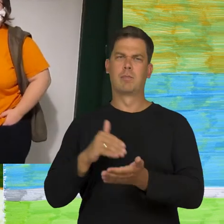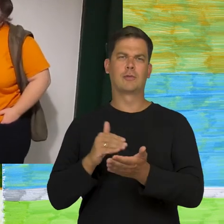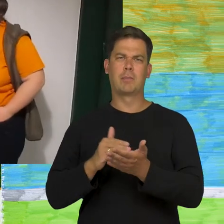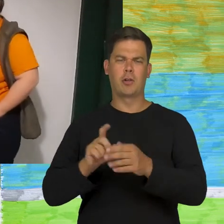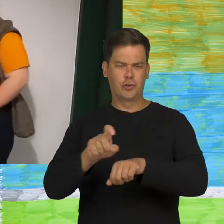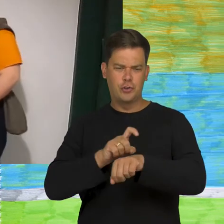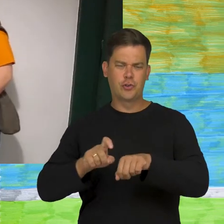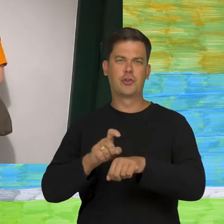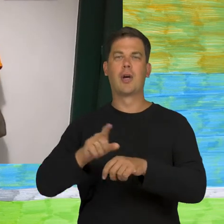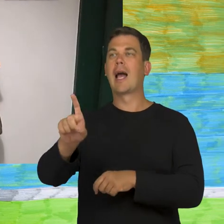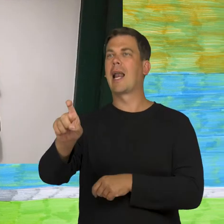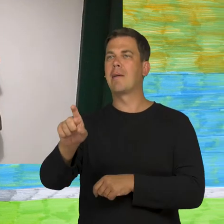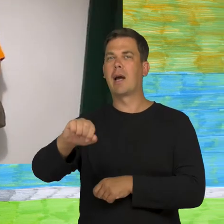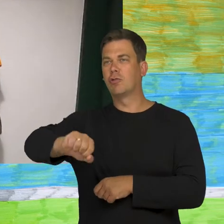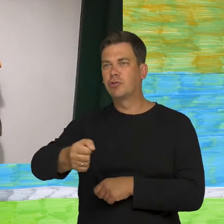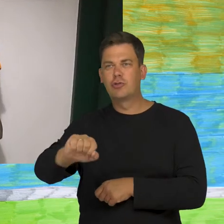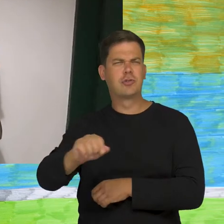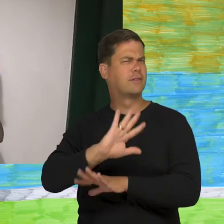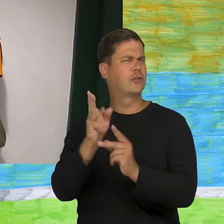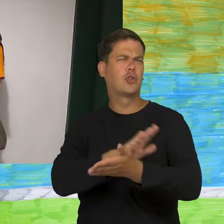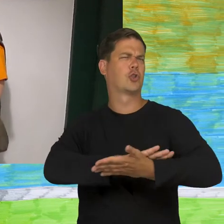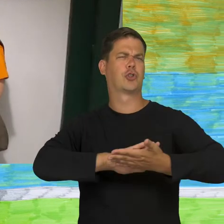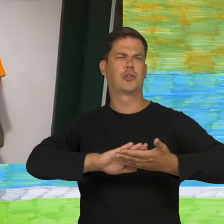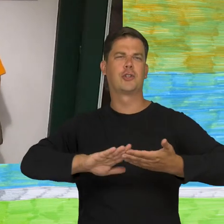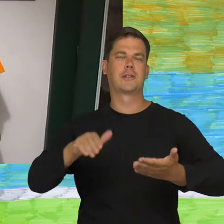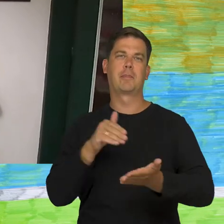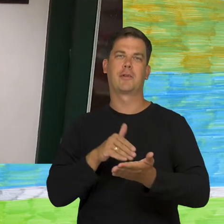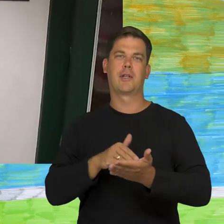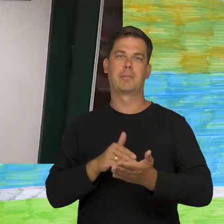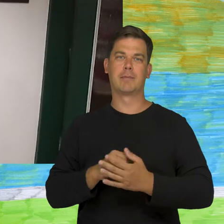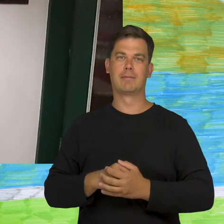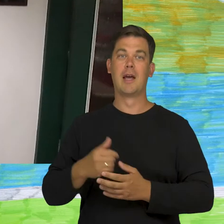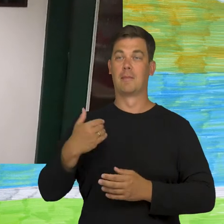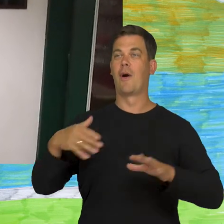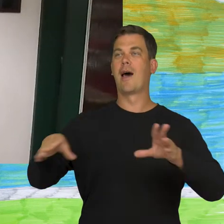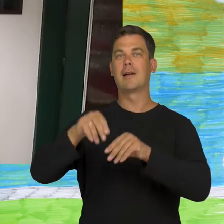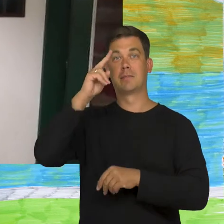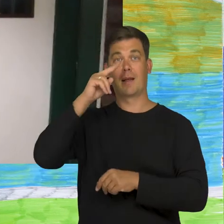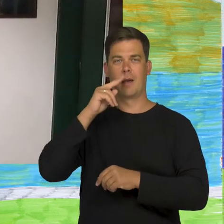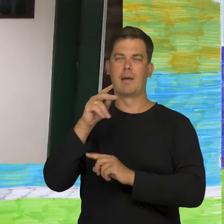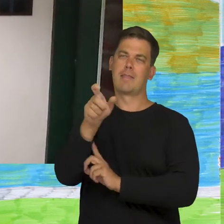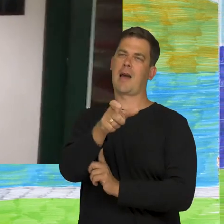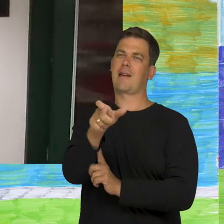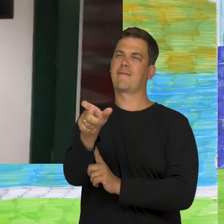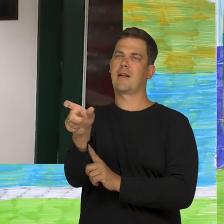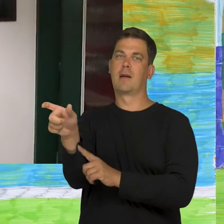We must disinfect and wipe door handles, because of the virus, at home. I was filming with dad with a digital camera,